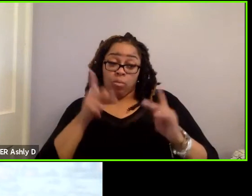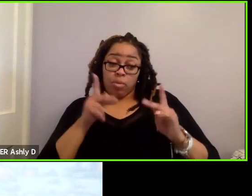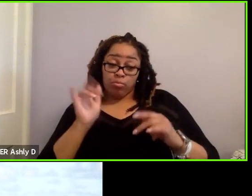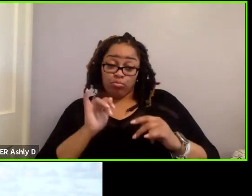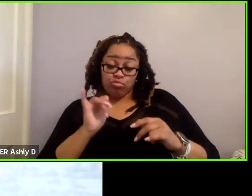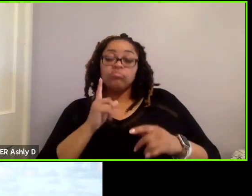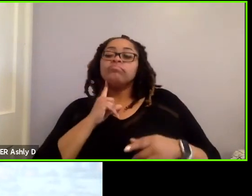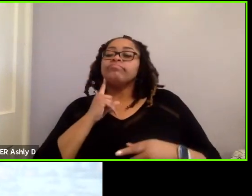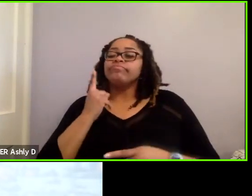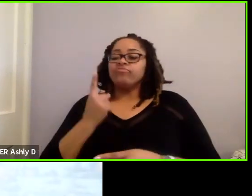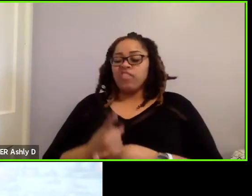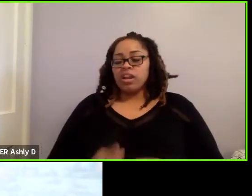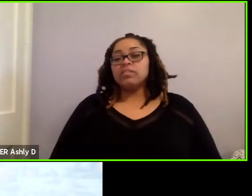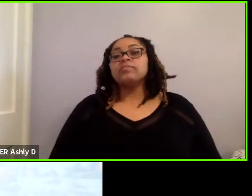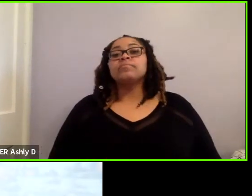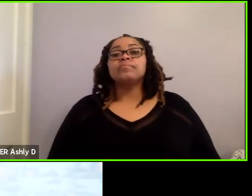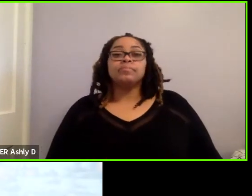Correct.